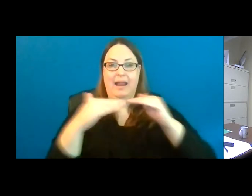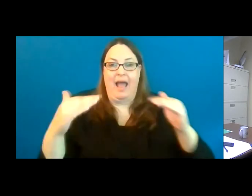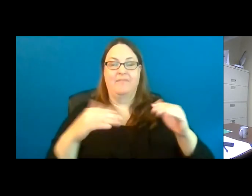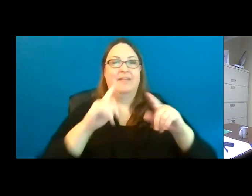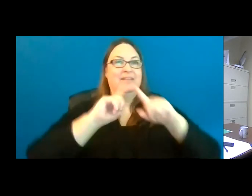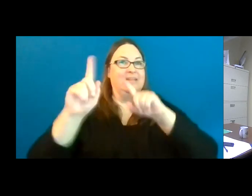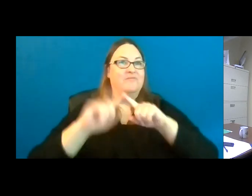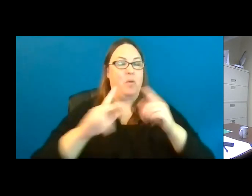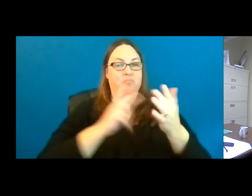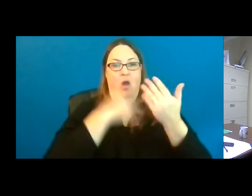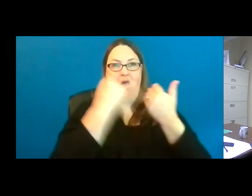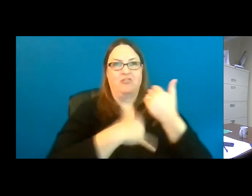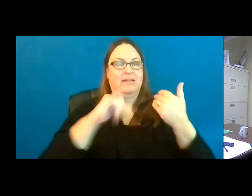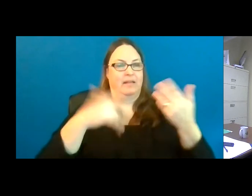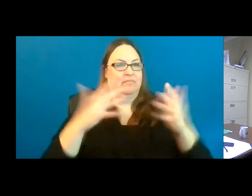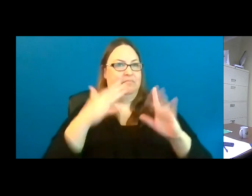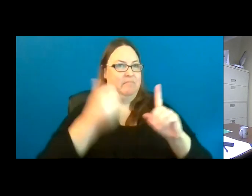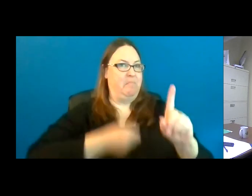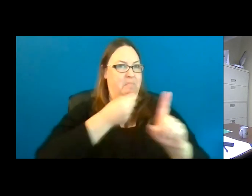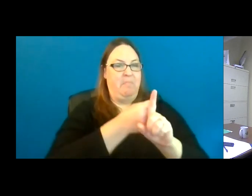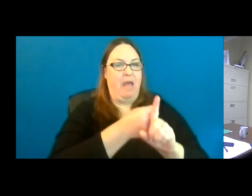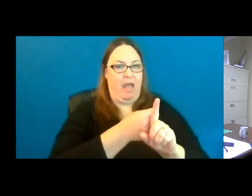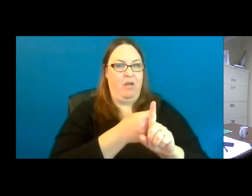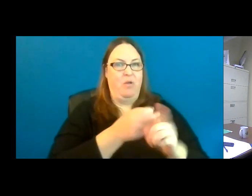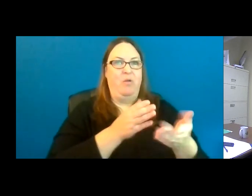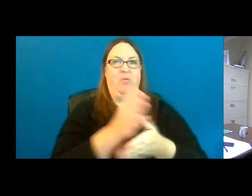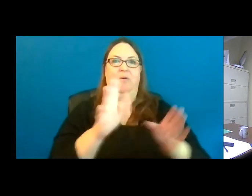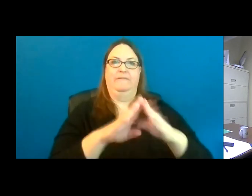that have been impacted through accessibility.